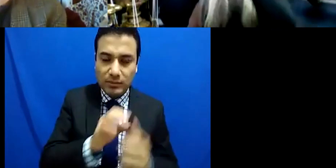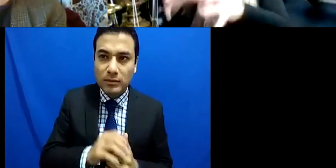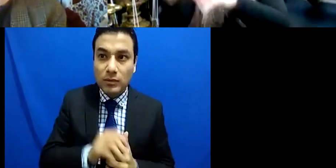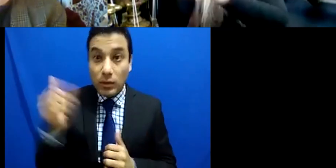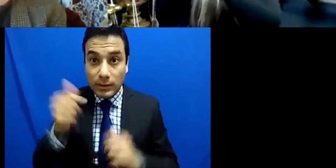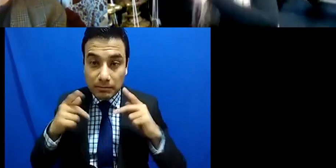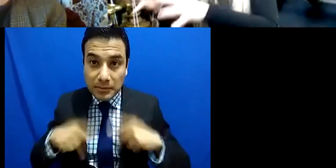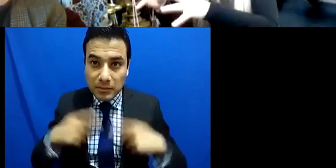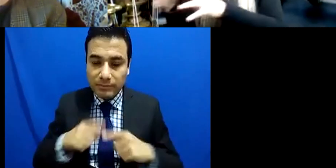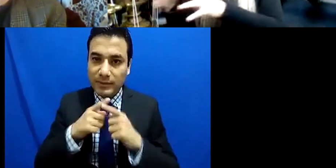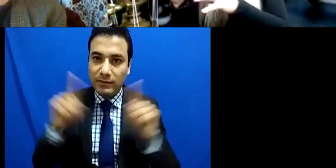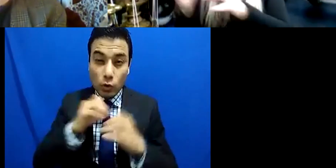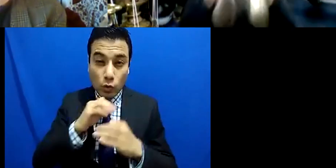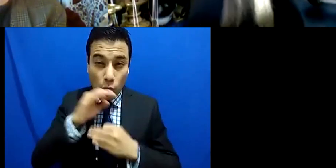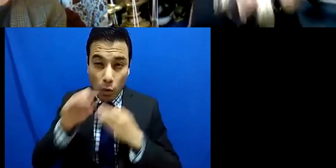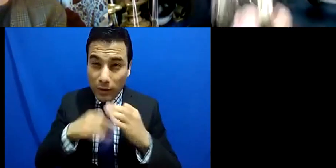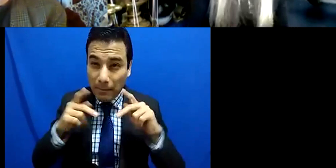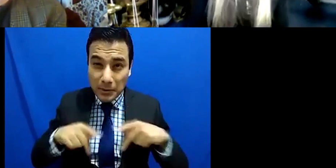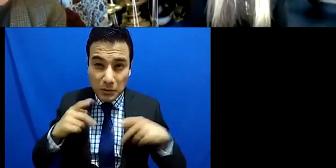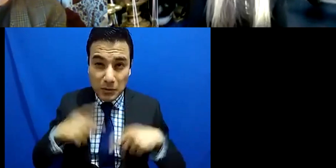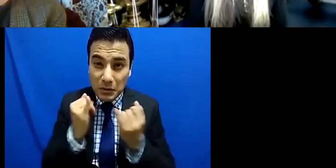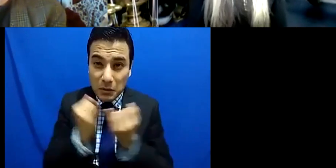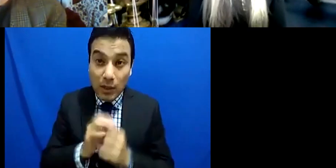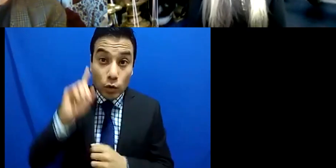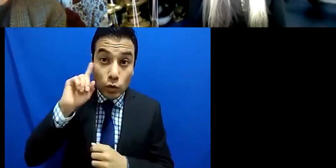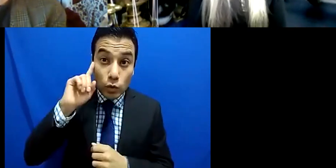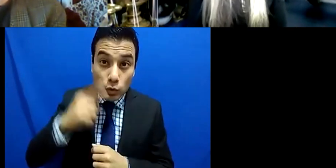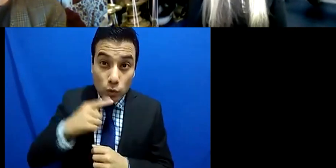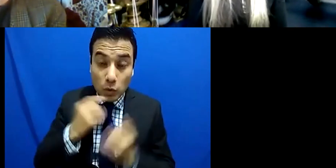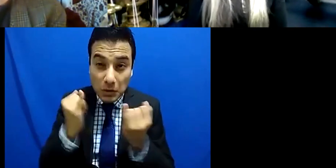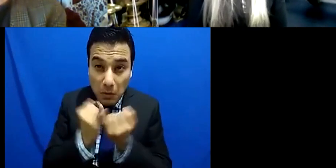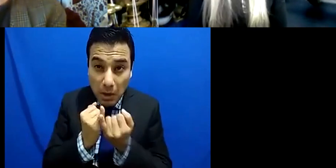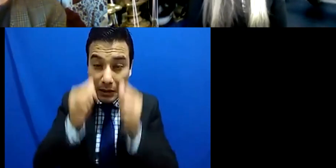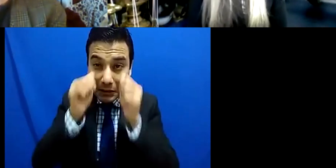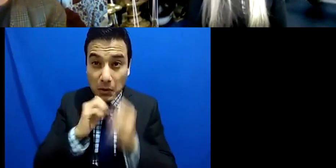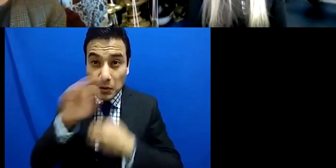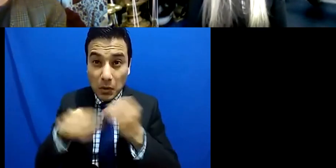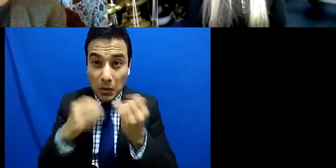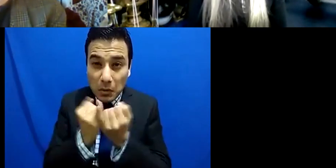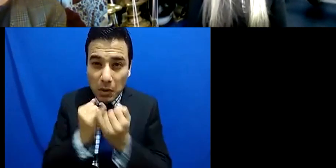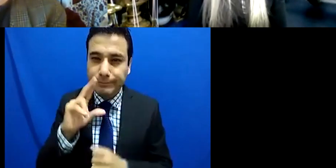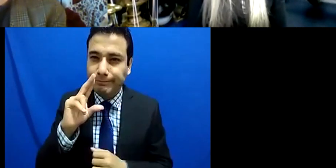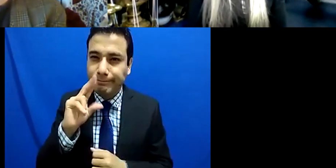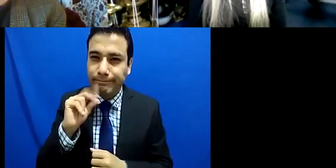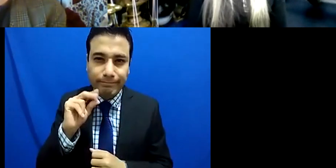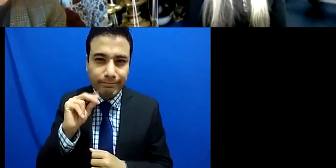blindness and so on into just that one box. It's that's just not a productive thing to happen